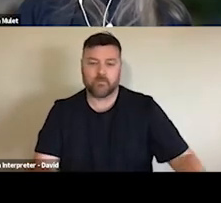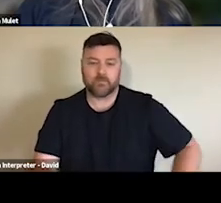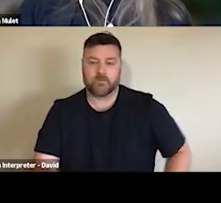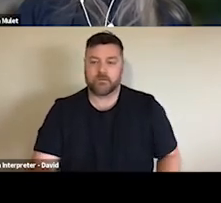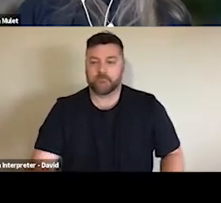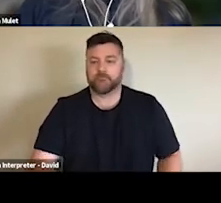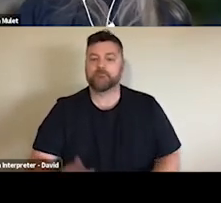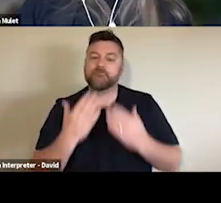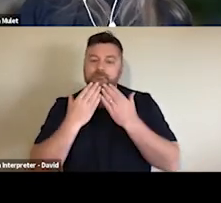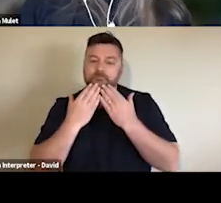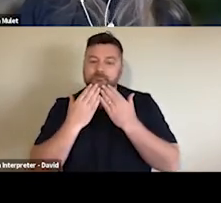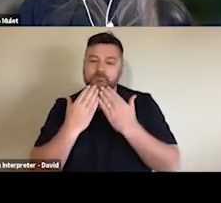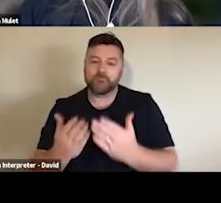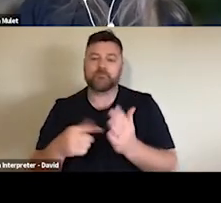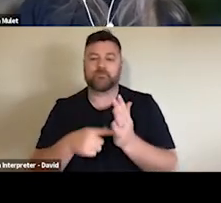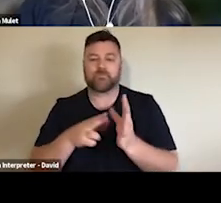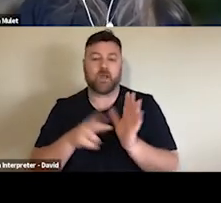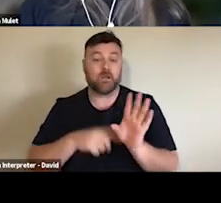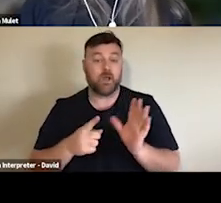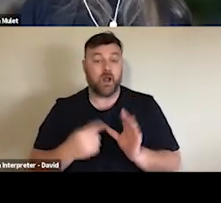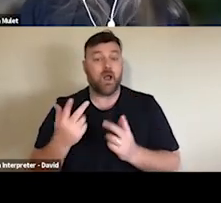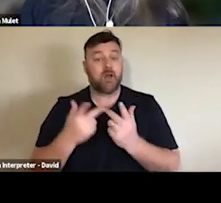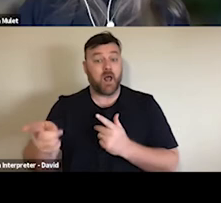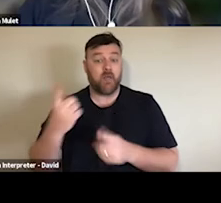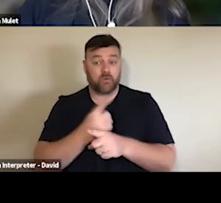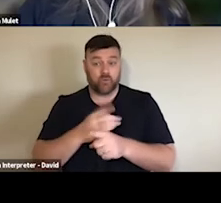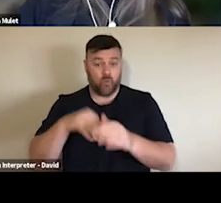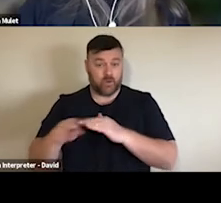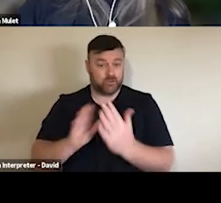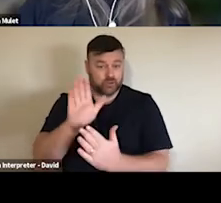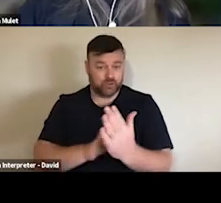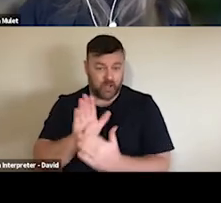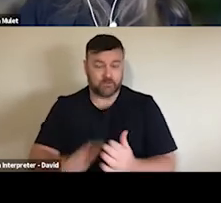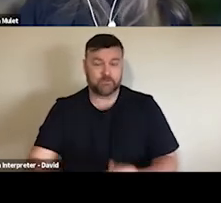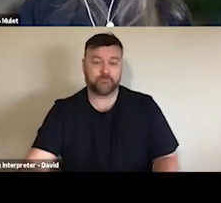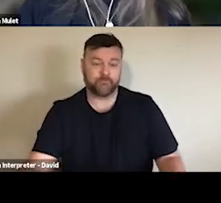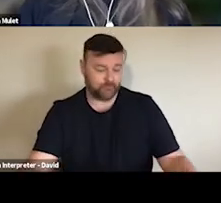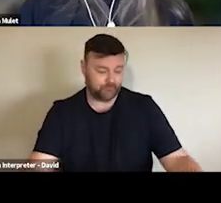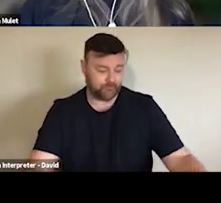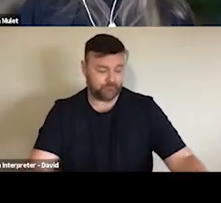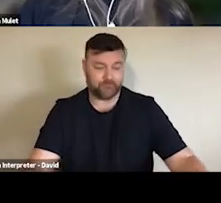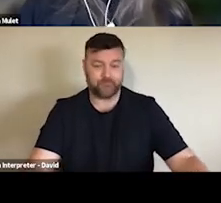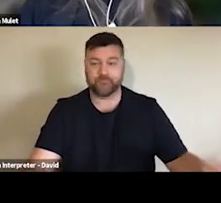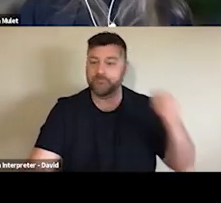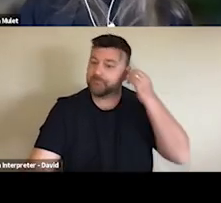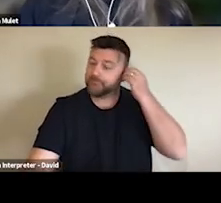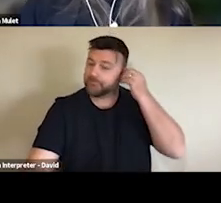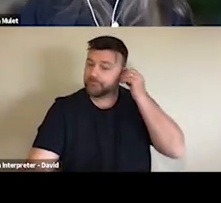I think the discussion we had with Stuart Buchanan from the Sydney Opera House in last